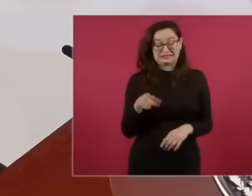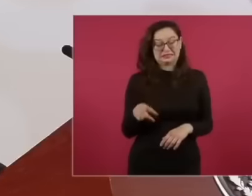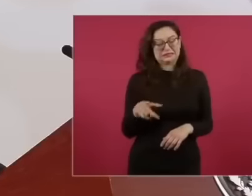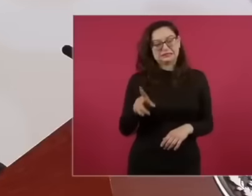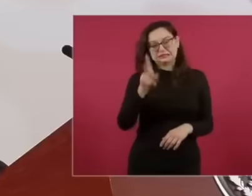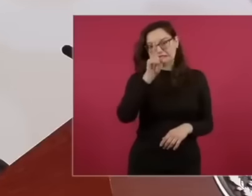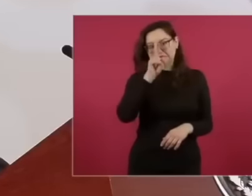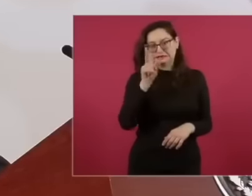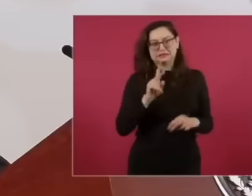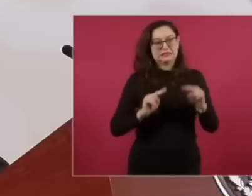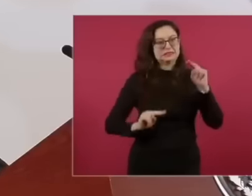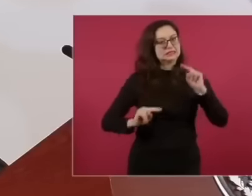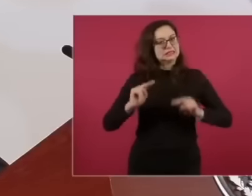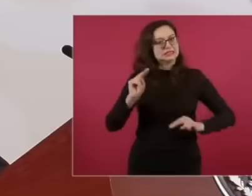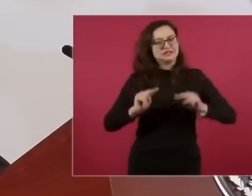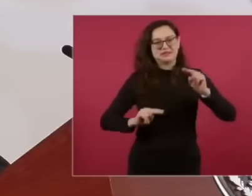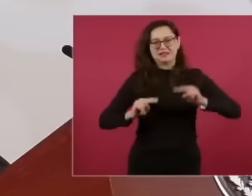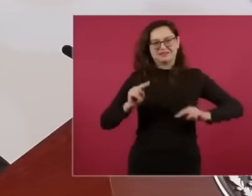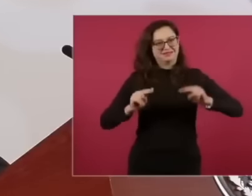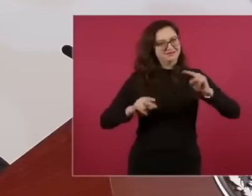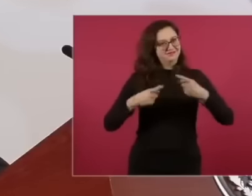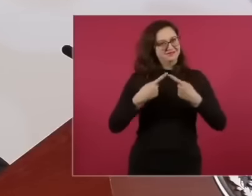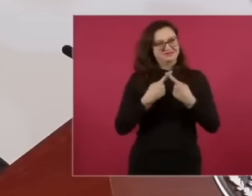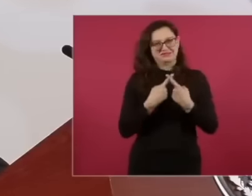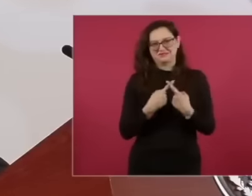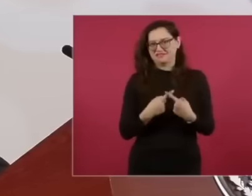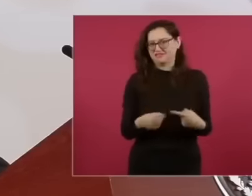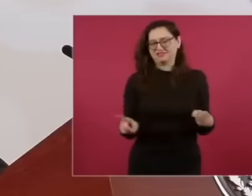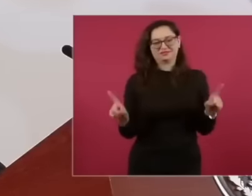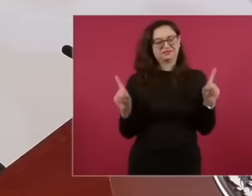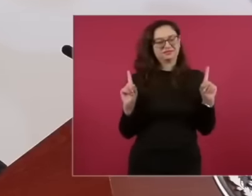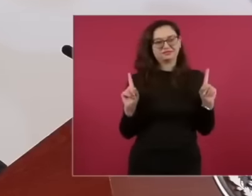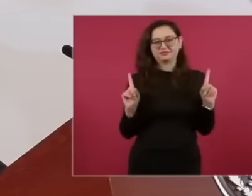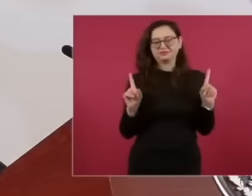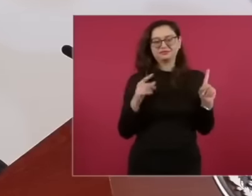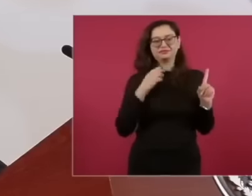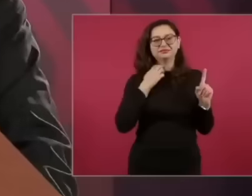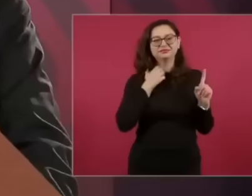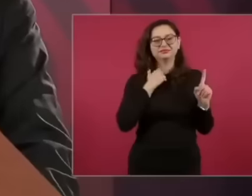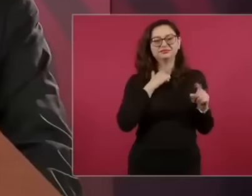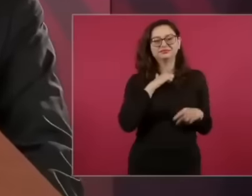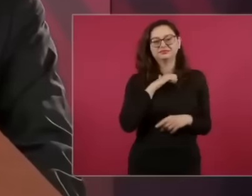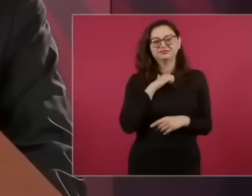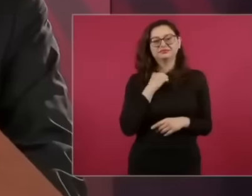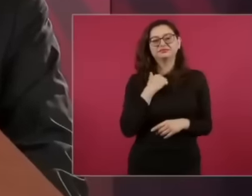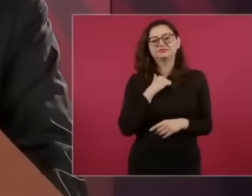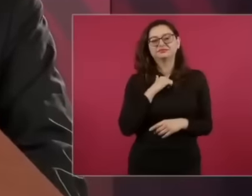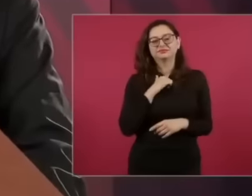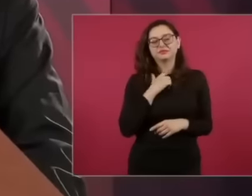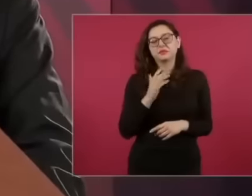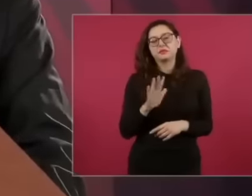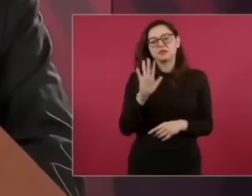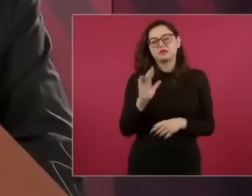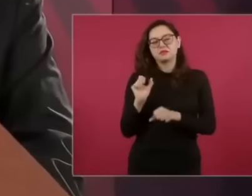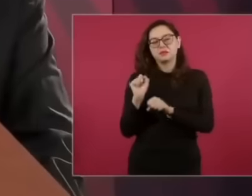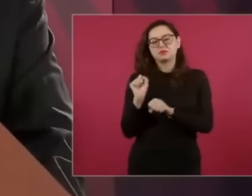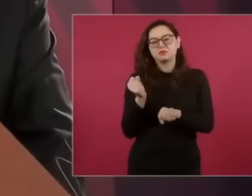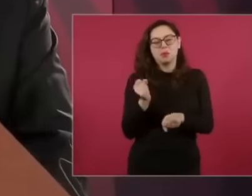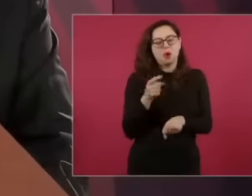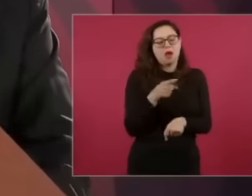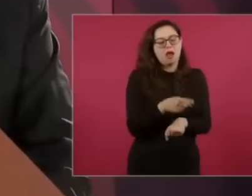levels, but I'm talking about Forbes magazine. And that mentality